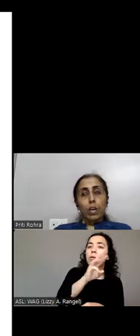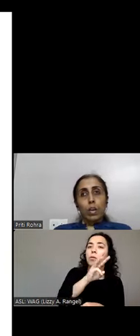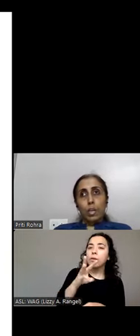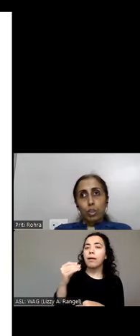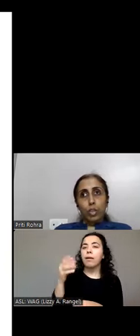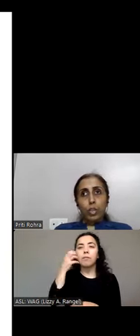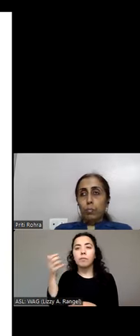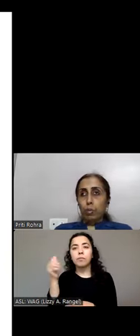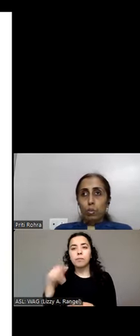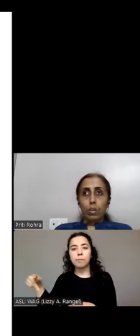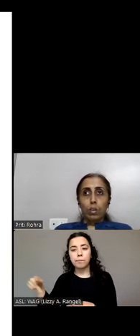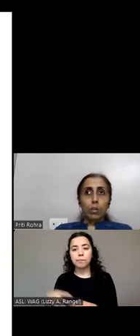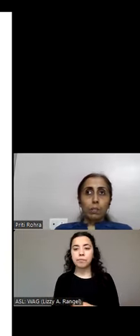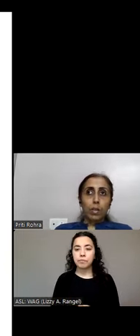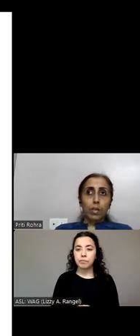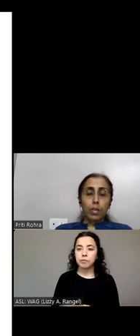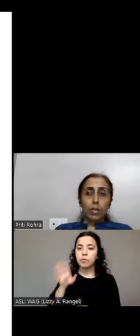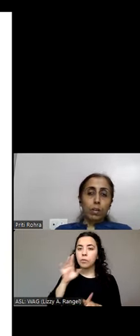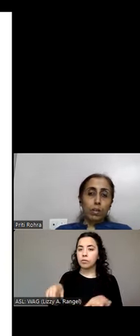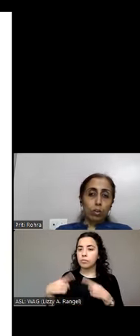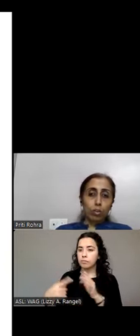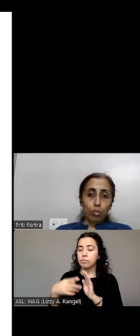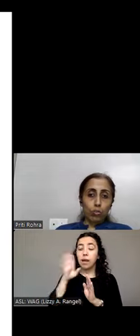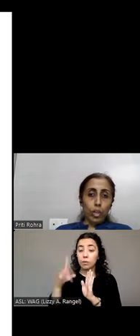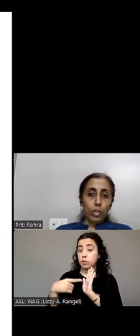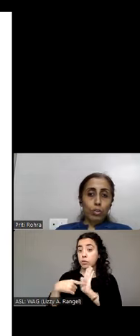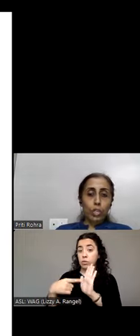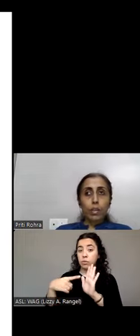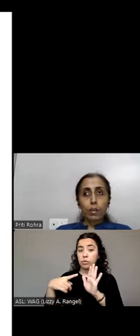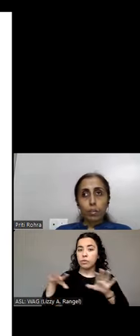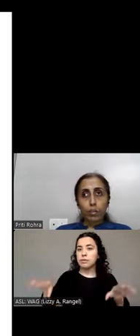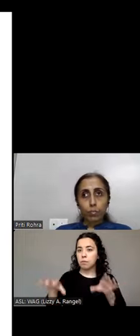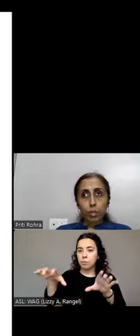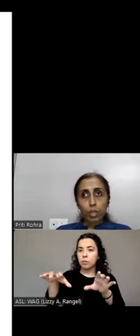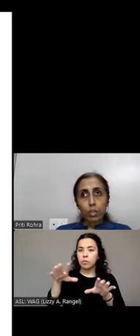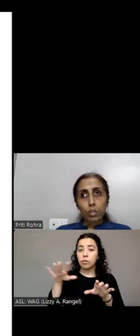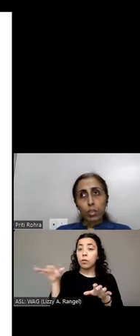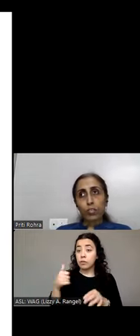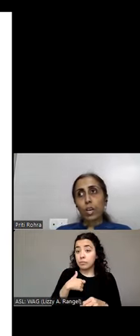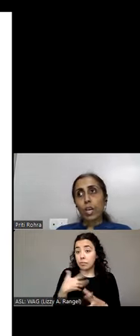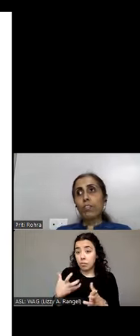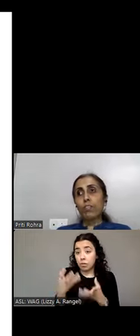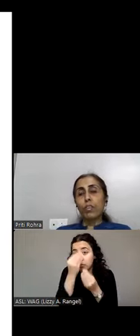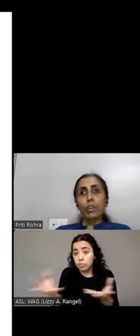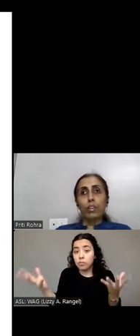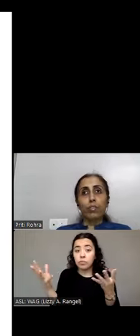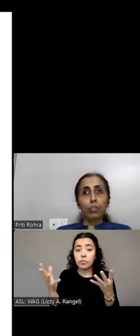I'll be showing a demo. I also would like to share the information if you have, if you want